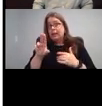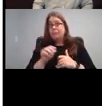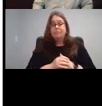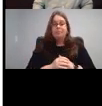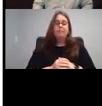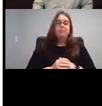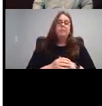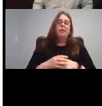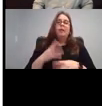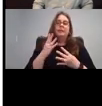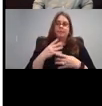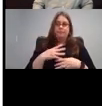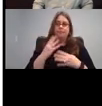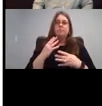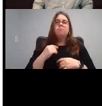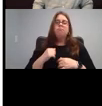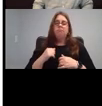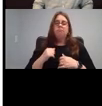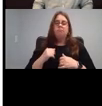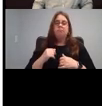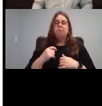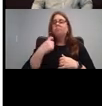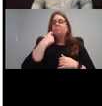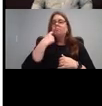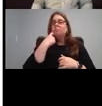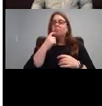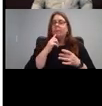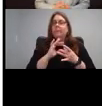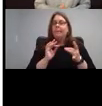Last one I mentioned, you know, so maybe you've been told your